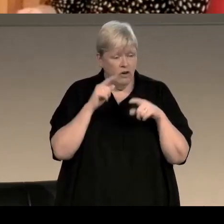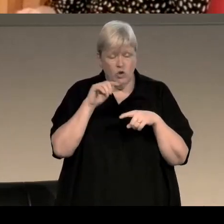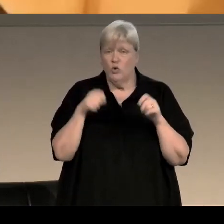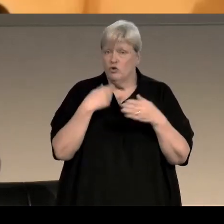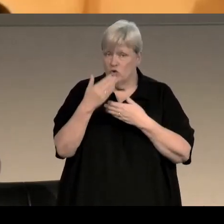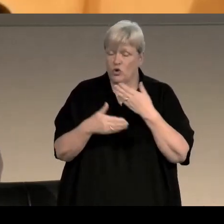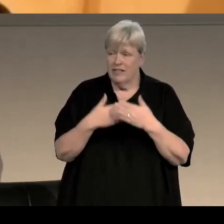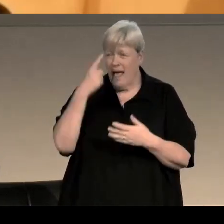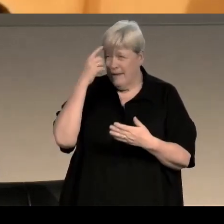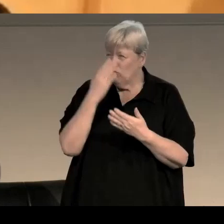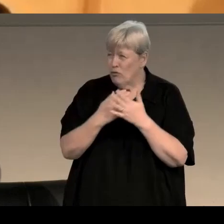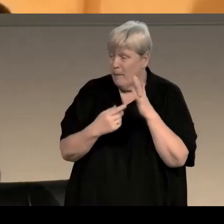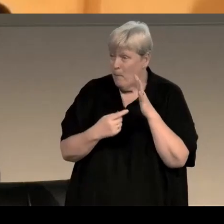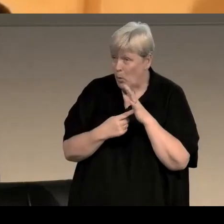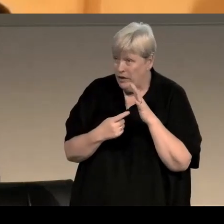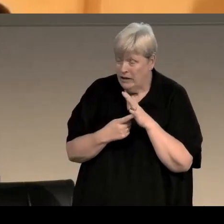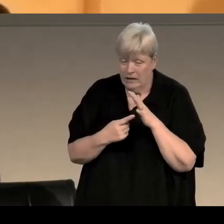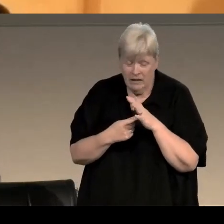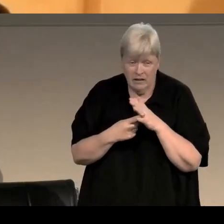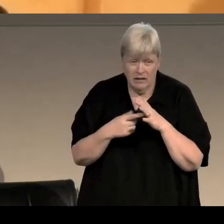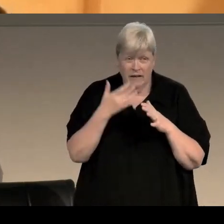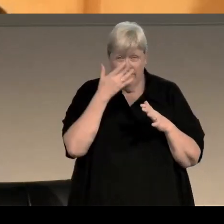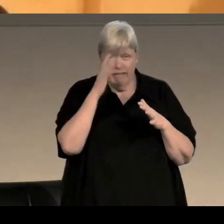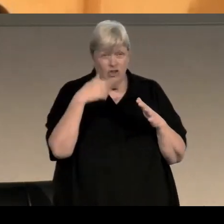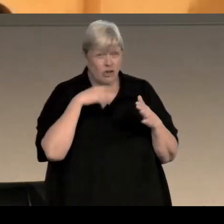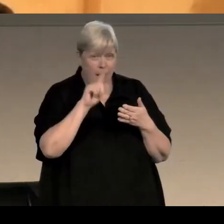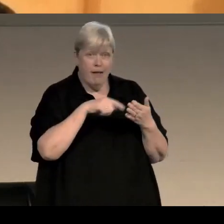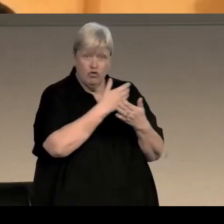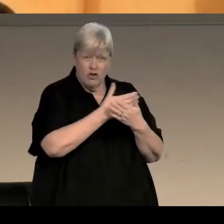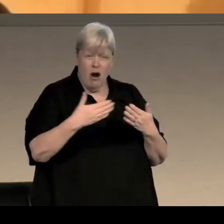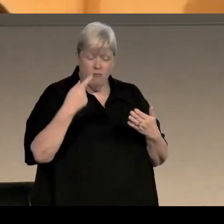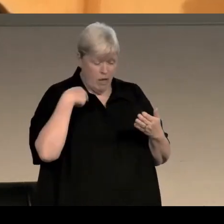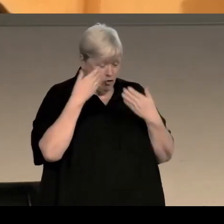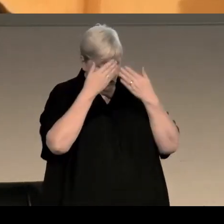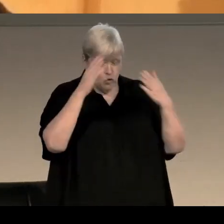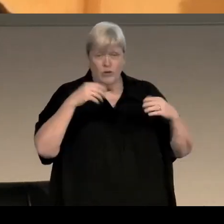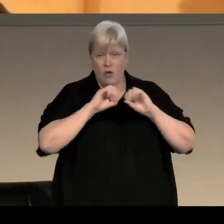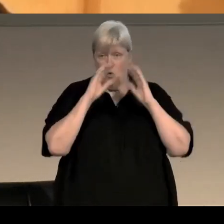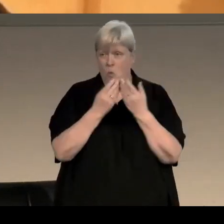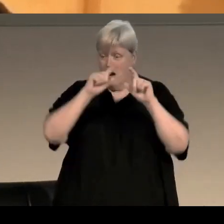Well I think it's important that fictional literature reflects the world that we live in